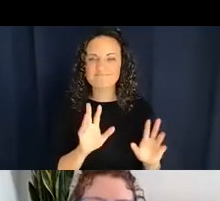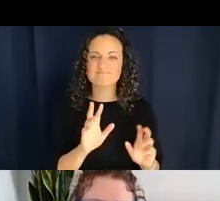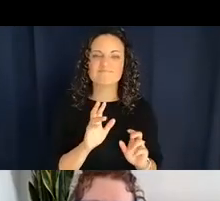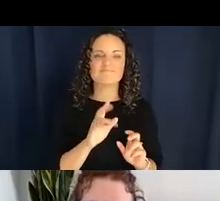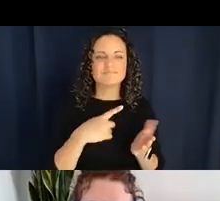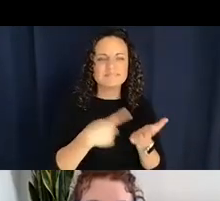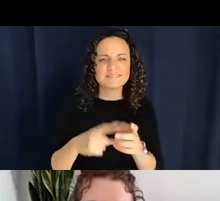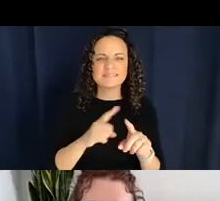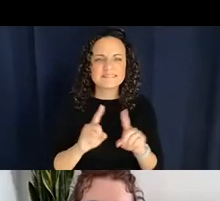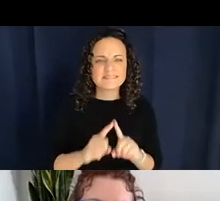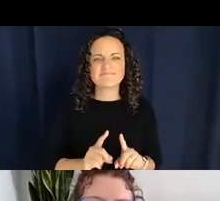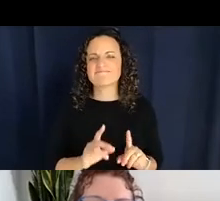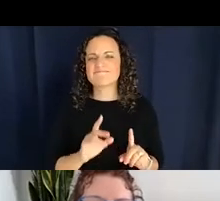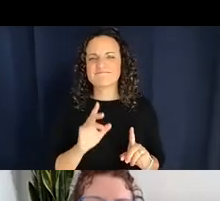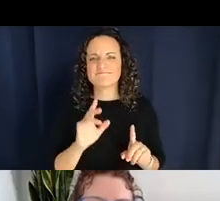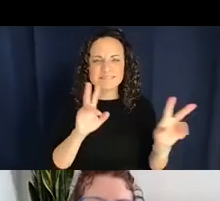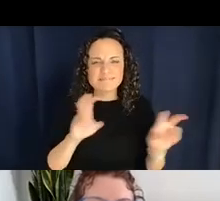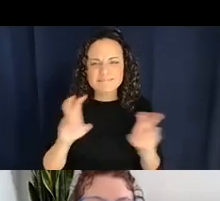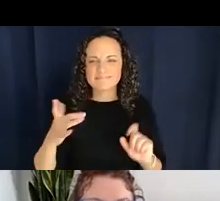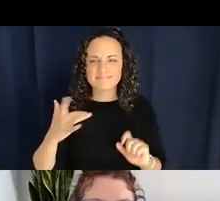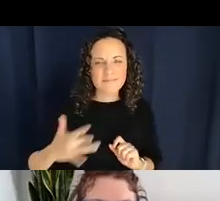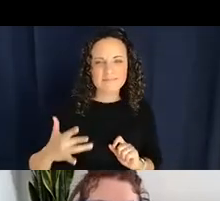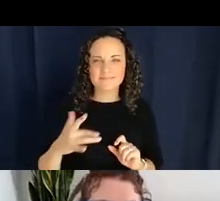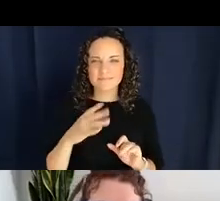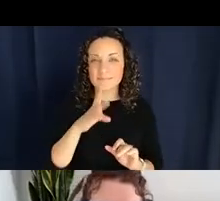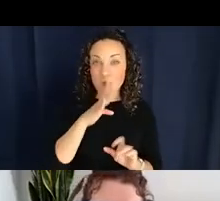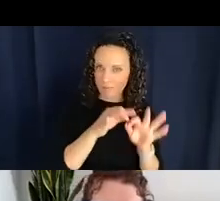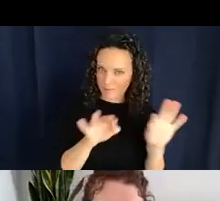categories in spoken language and then Nancy Frishberg actually was the first person to